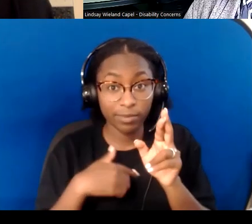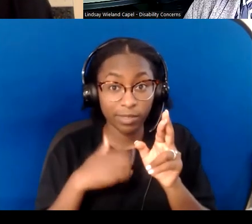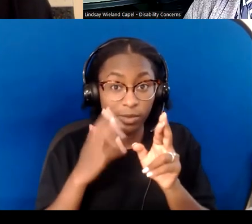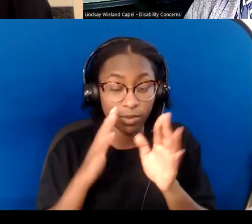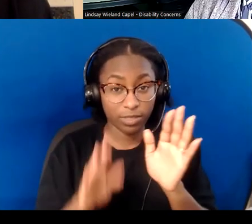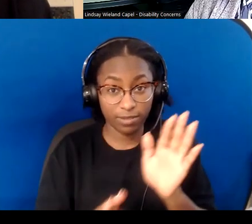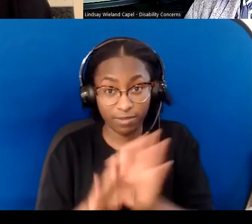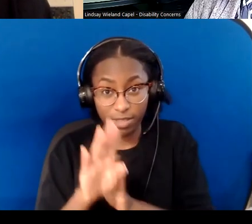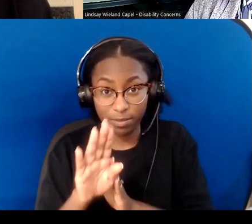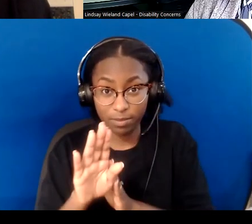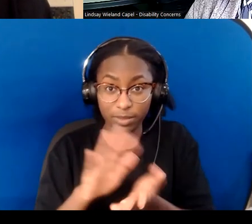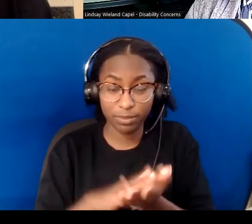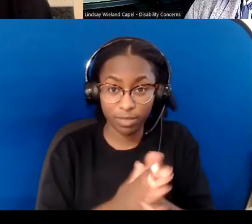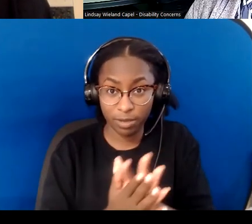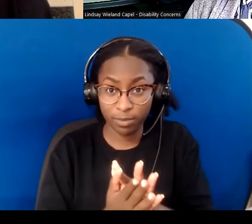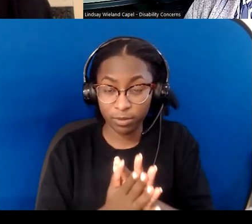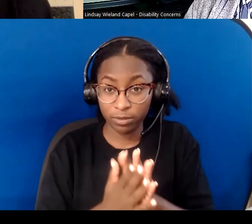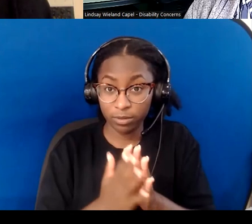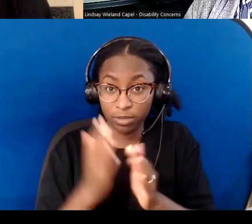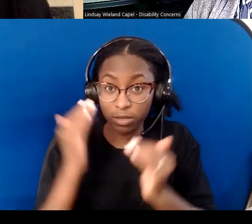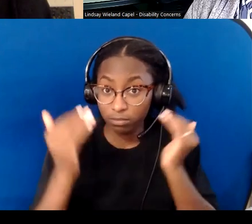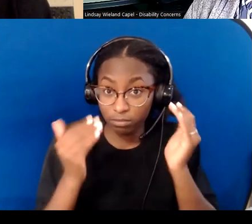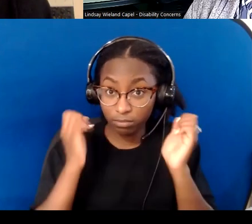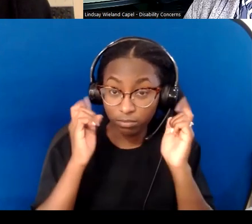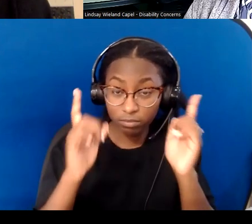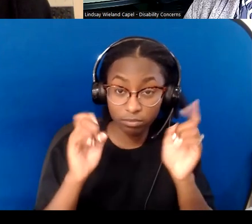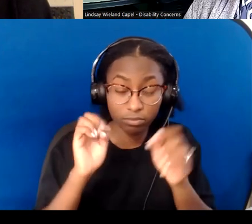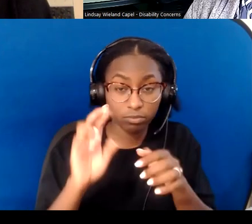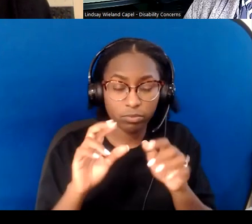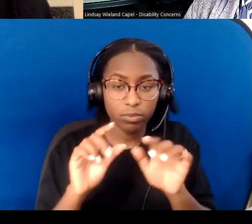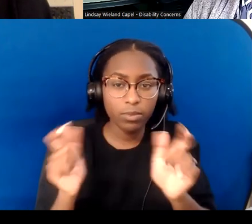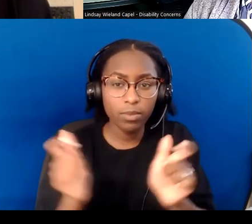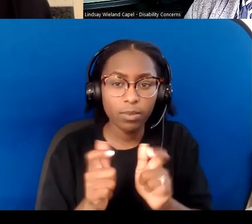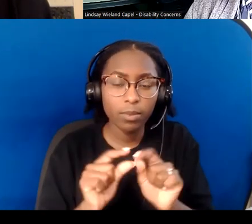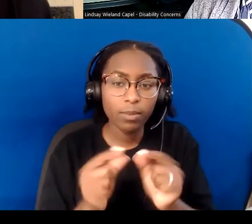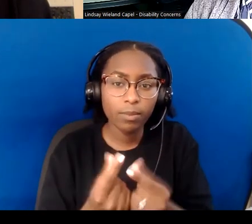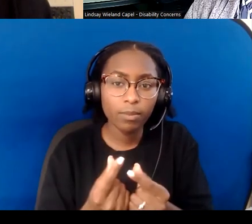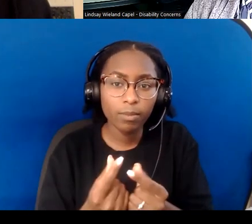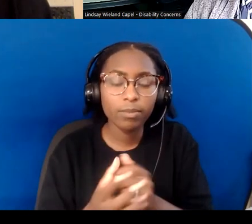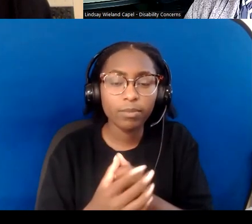or small group format, so watch for that as well. Maybe you would like to, as one way